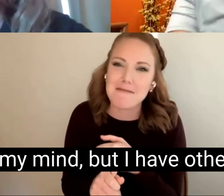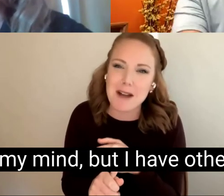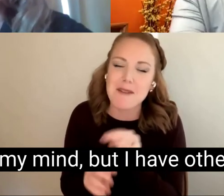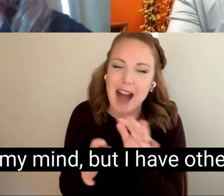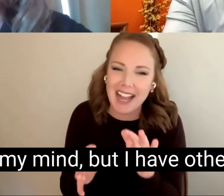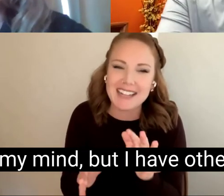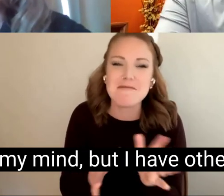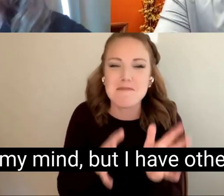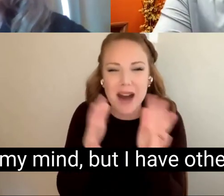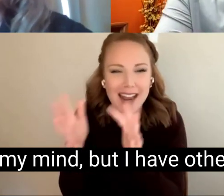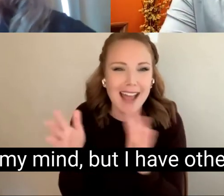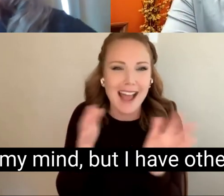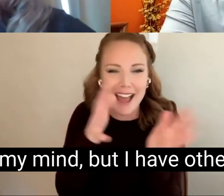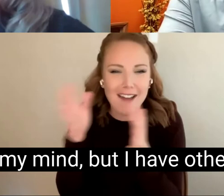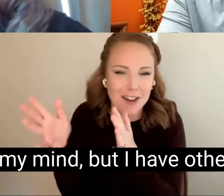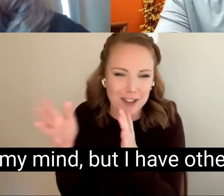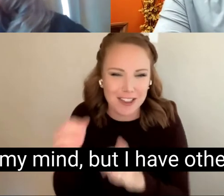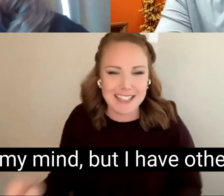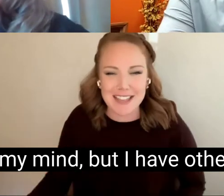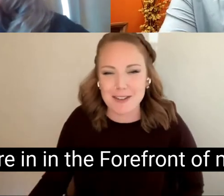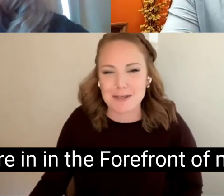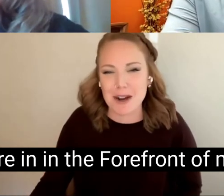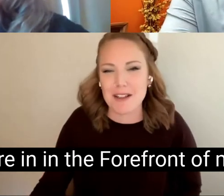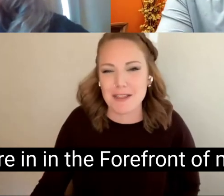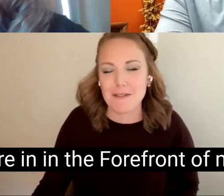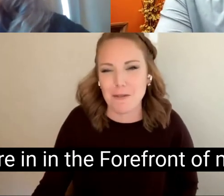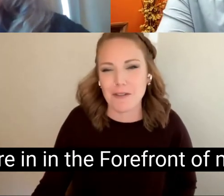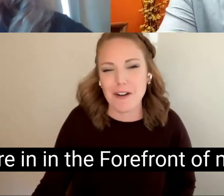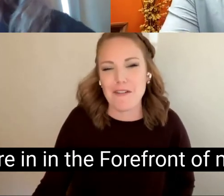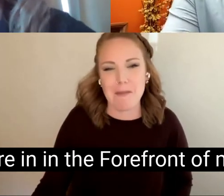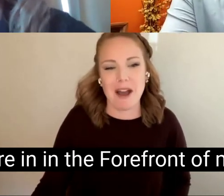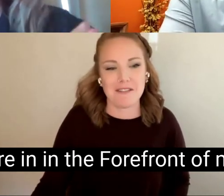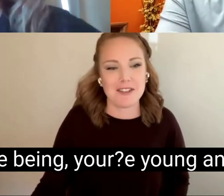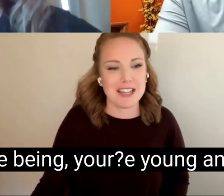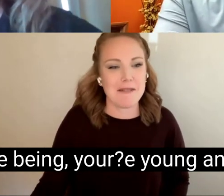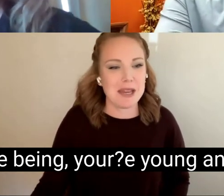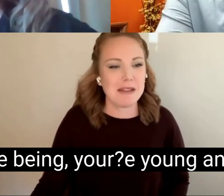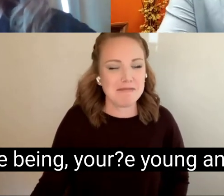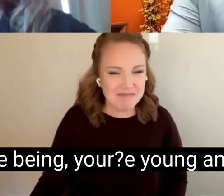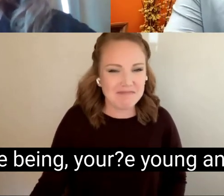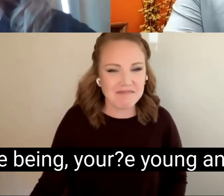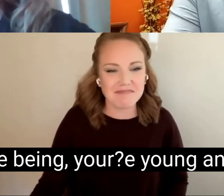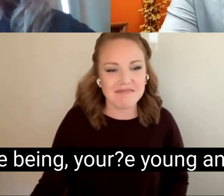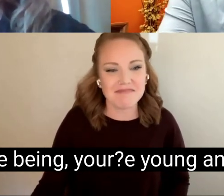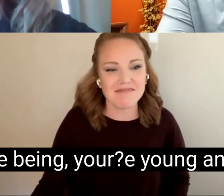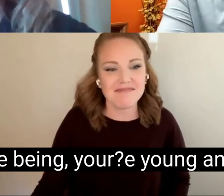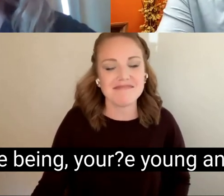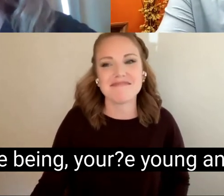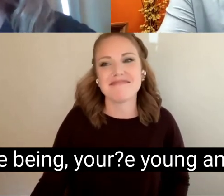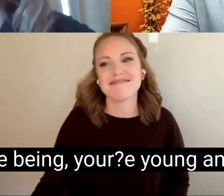back of my mind, but I have other things elsewhere in in the Forefront of my mind. For the time to eat your young and you have